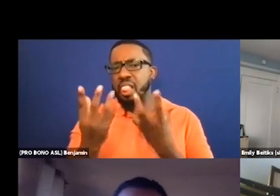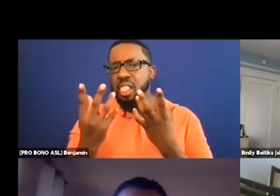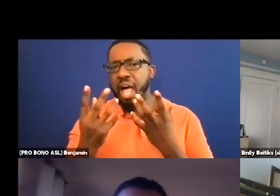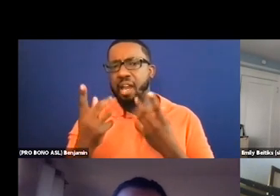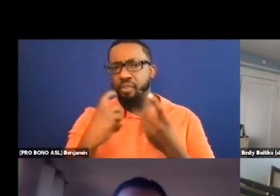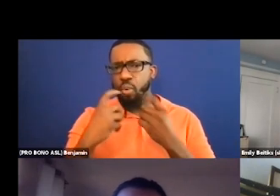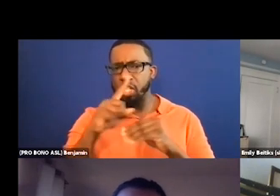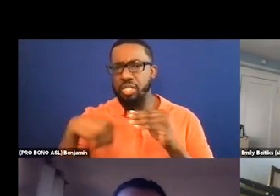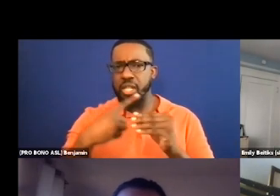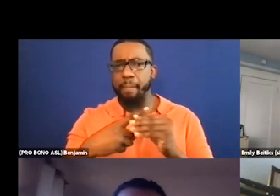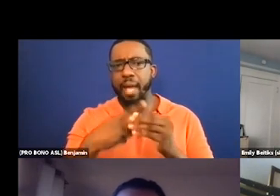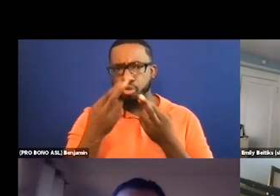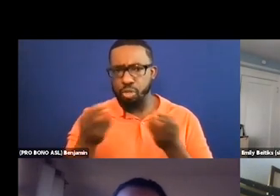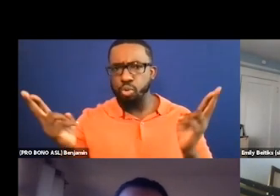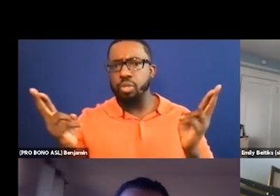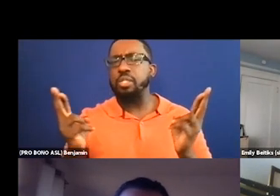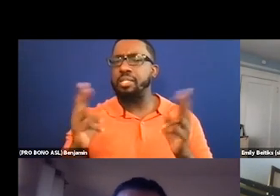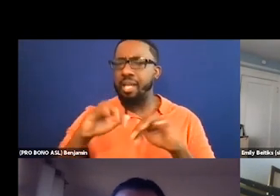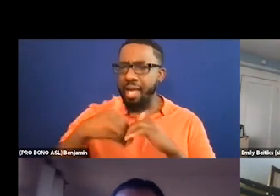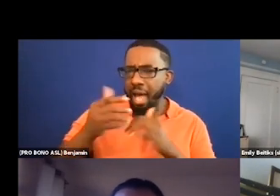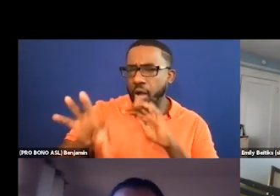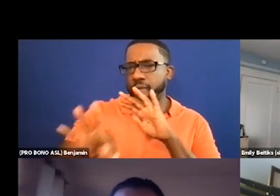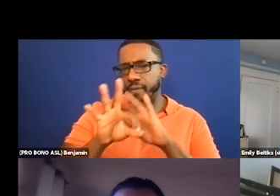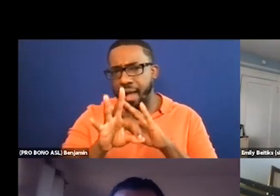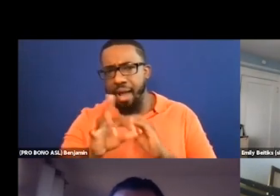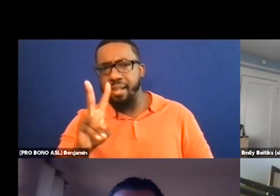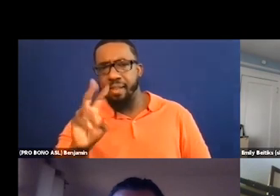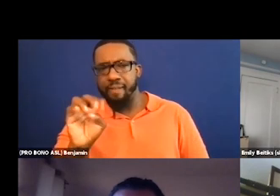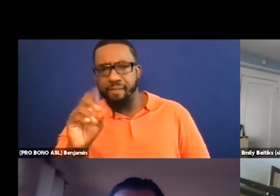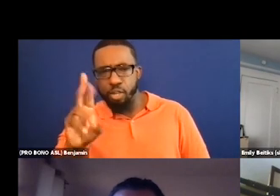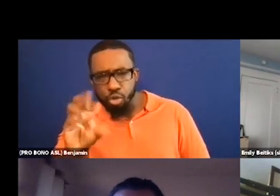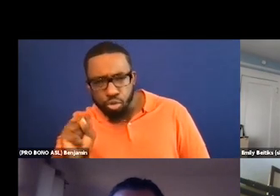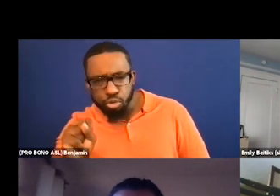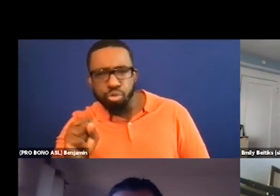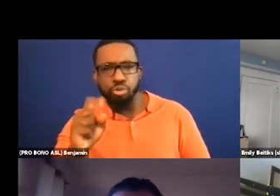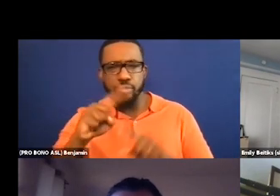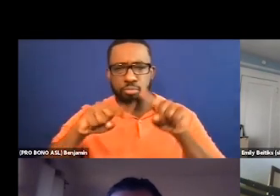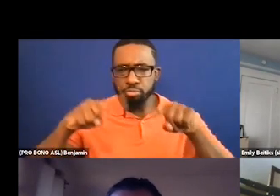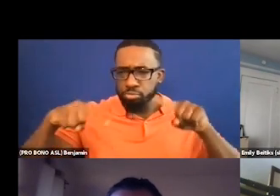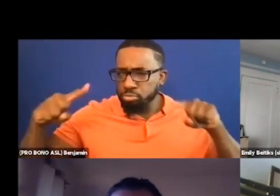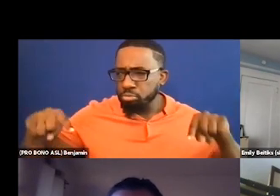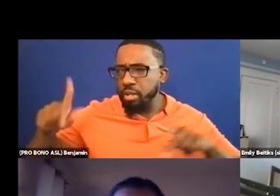like where to find different vendors and different folks who can provide these services.